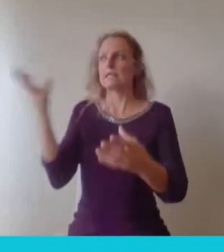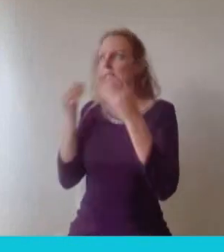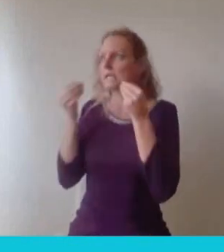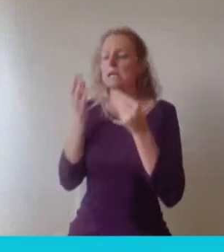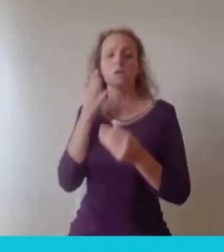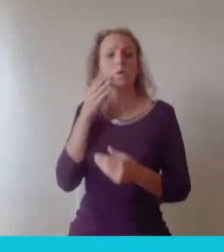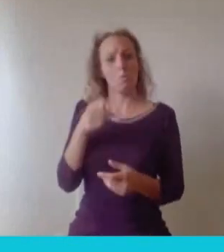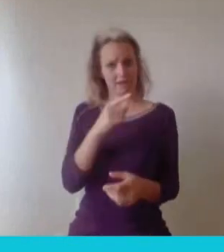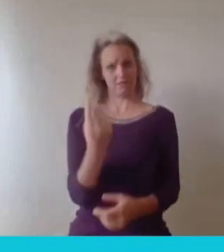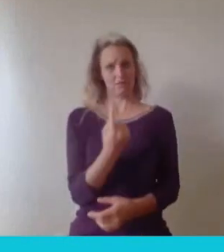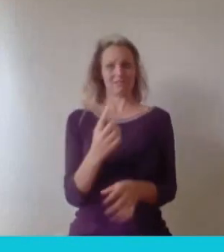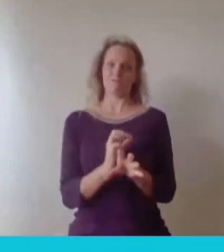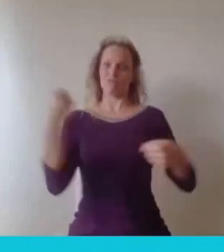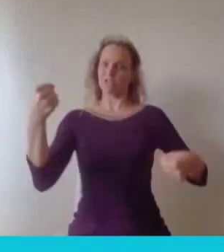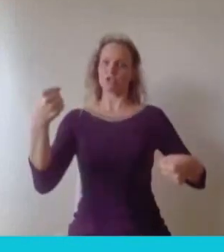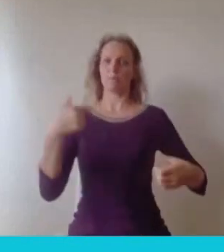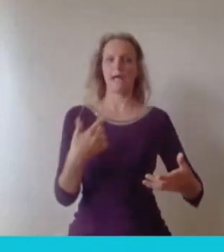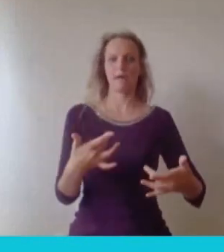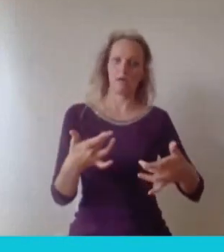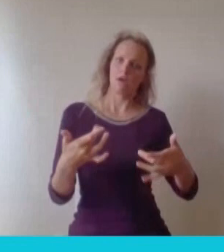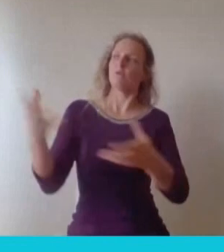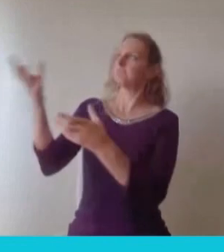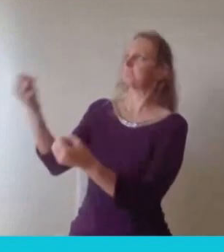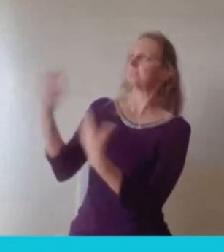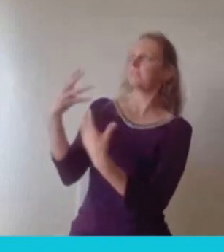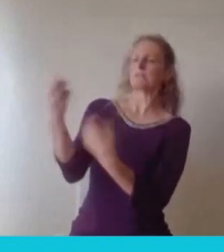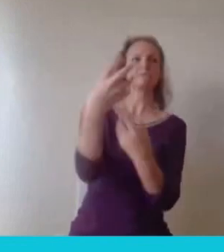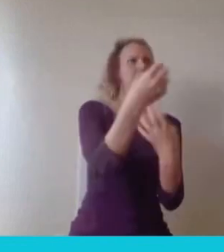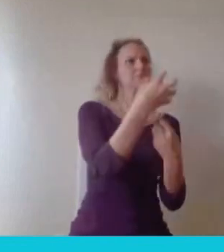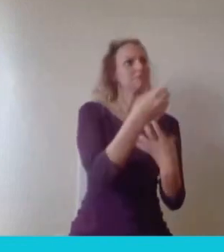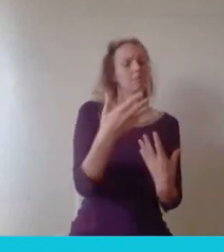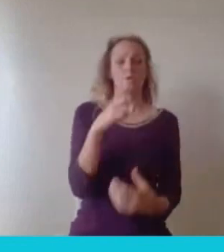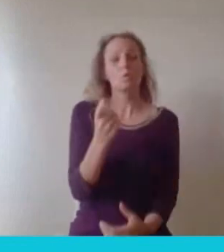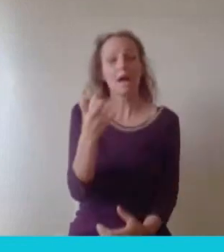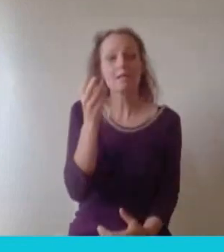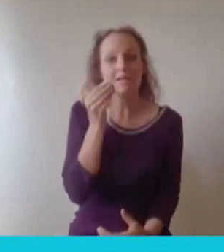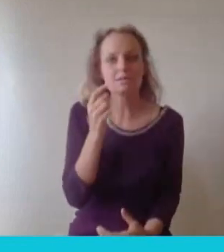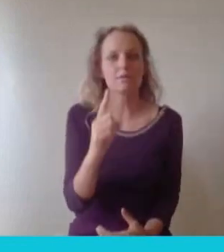should be doing. It's interesting, I'll always remember it might happen to you at your graduation ceremony, but one of my